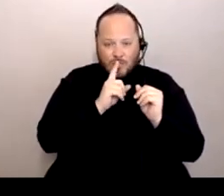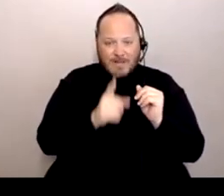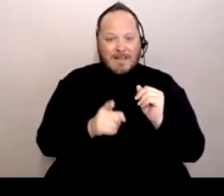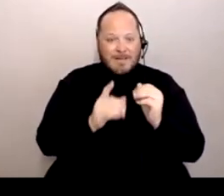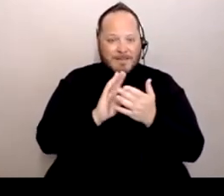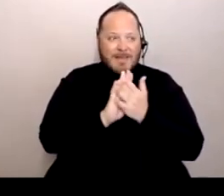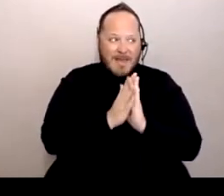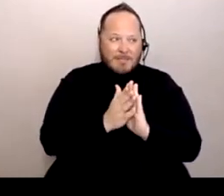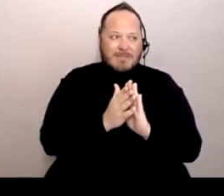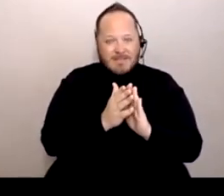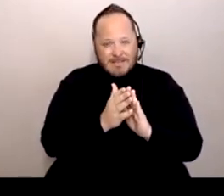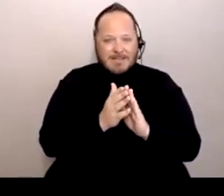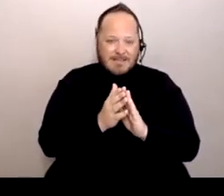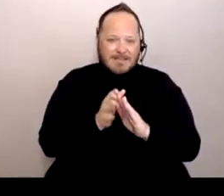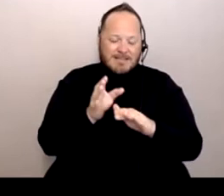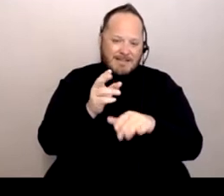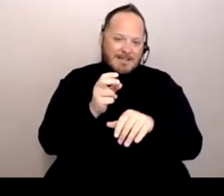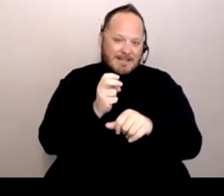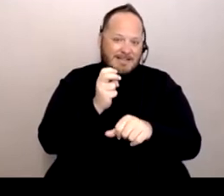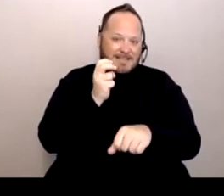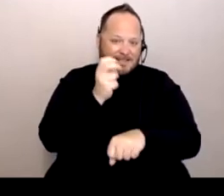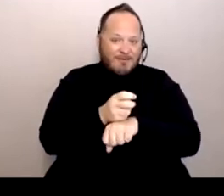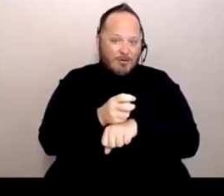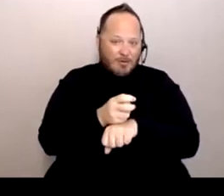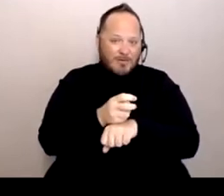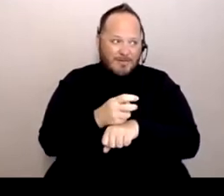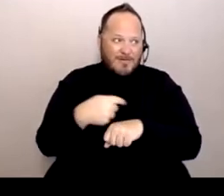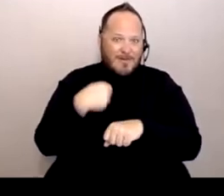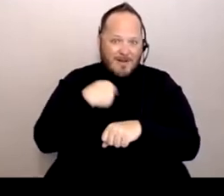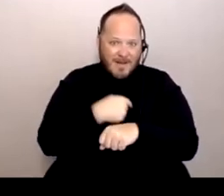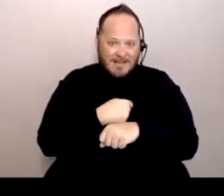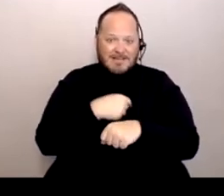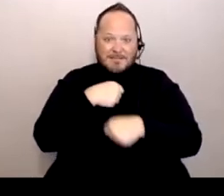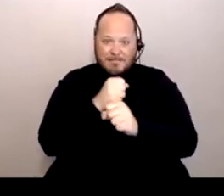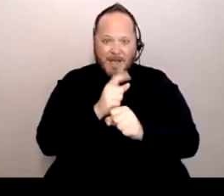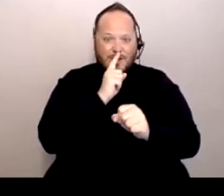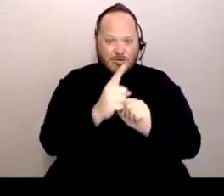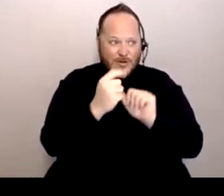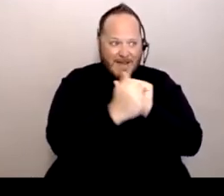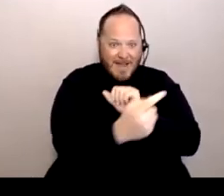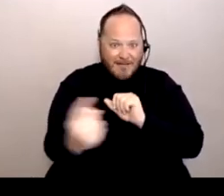in making sure that everyone's included because we want to really hear from everyone,